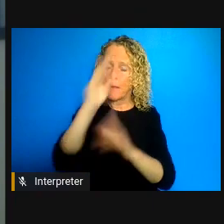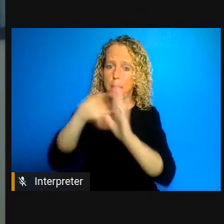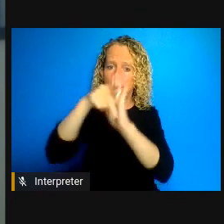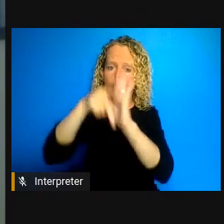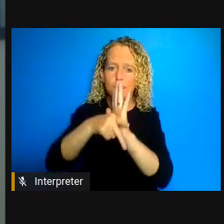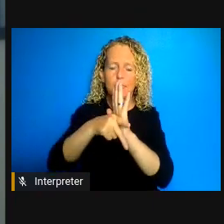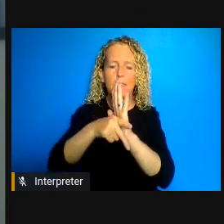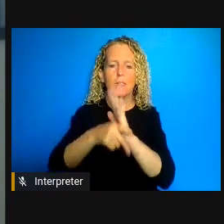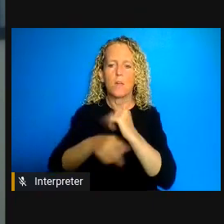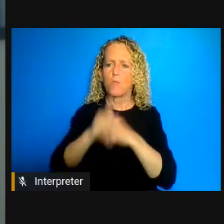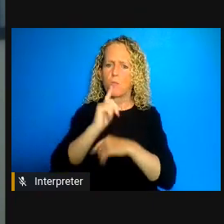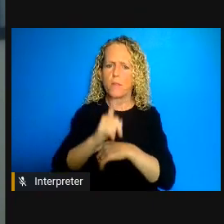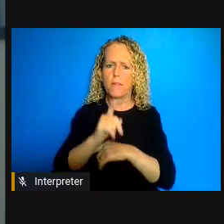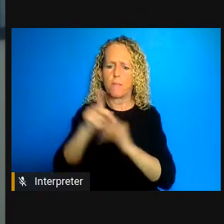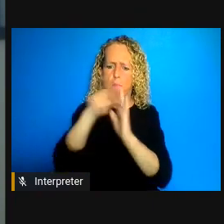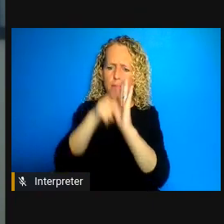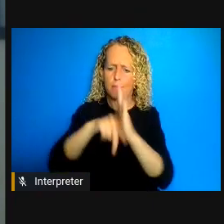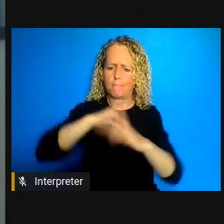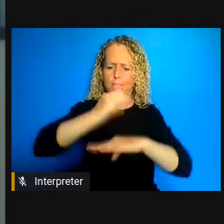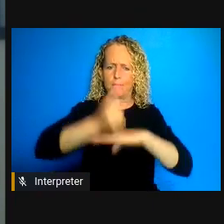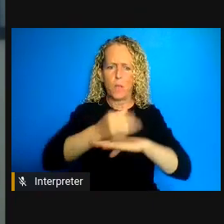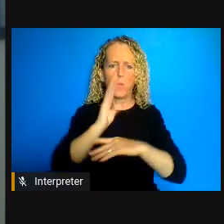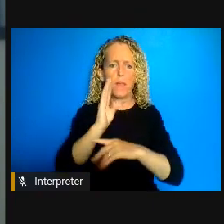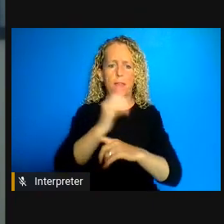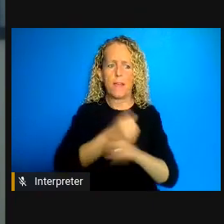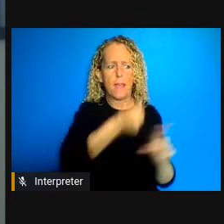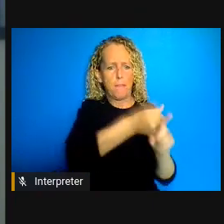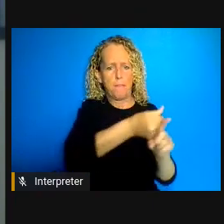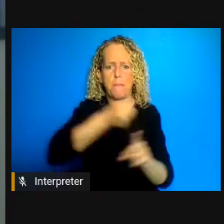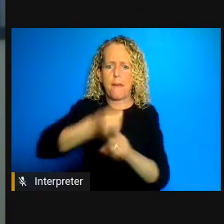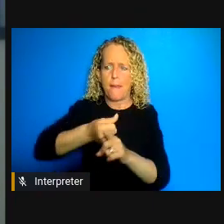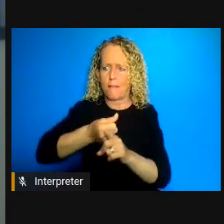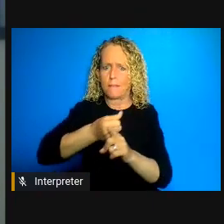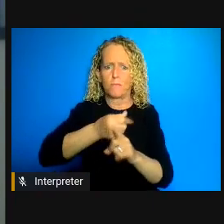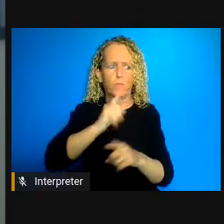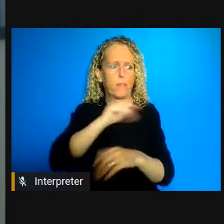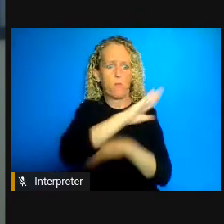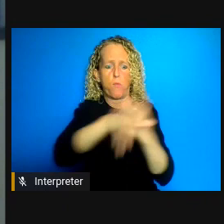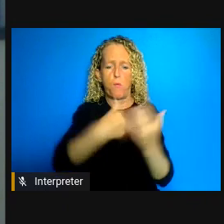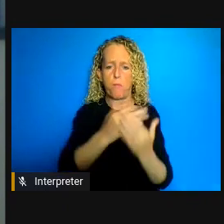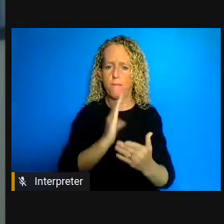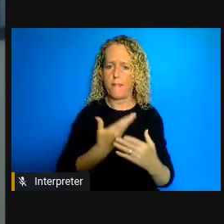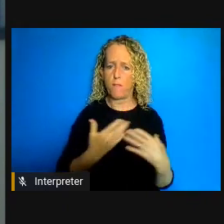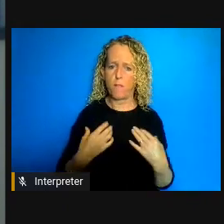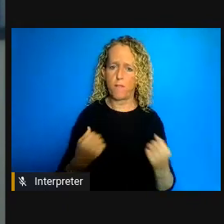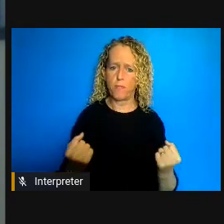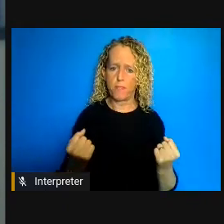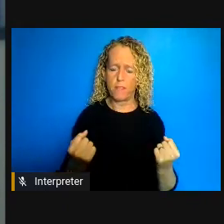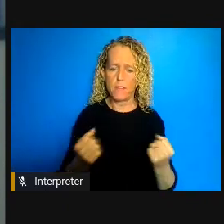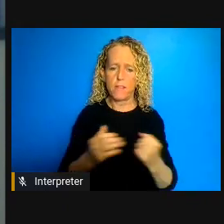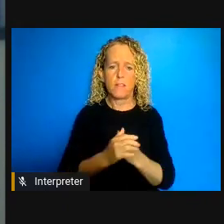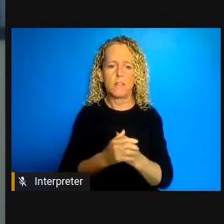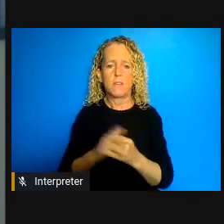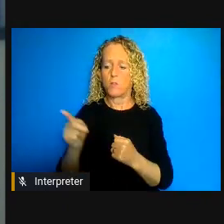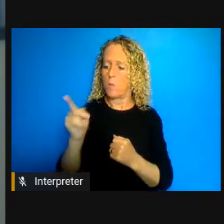health and sometimes there is you know Public Safety means also Public Health